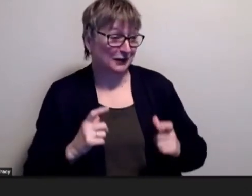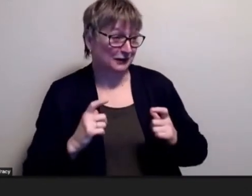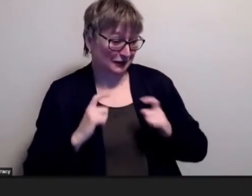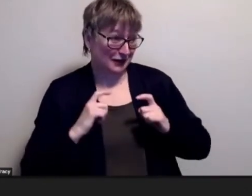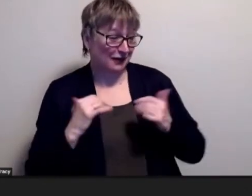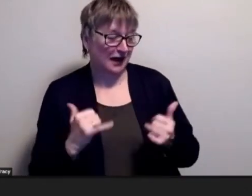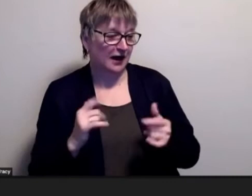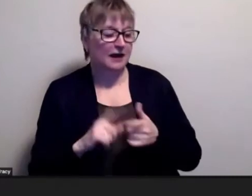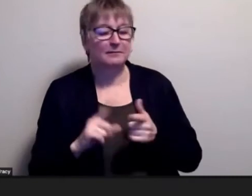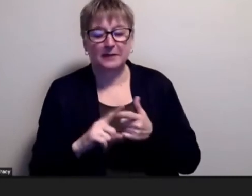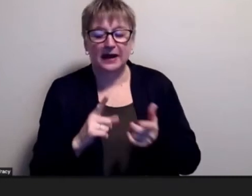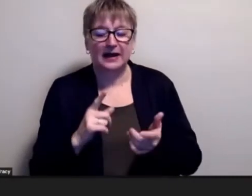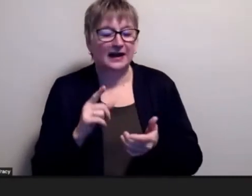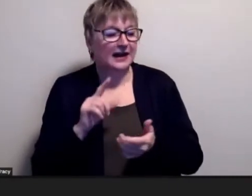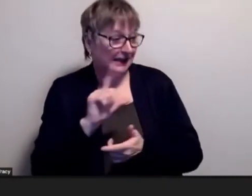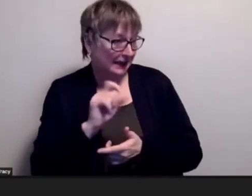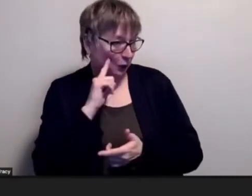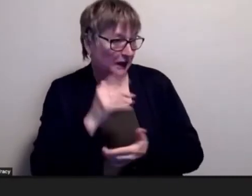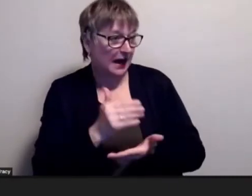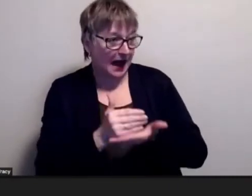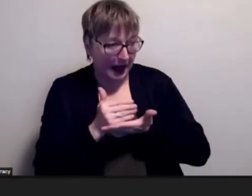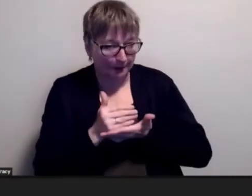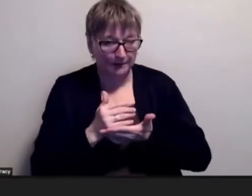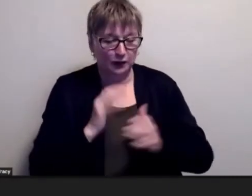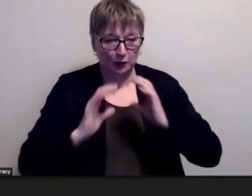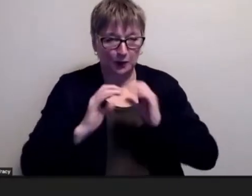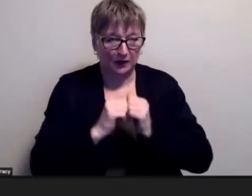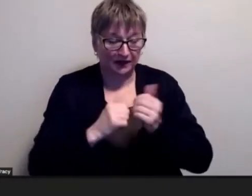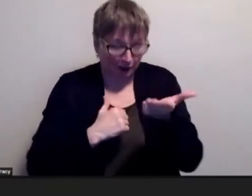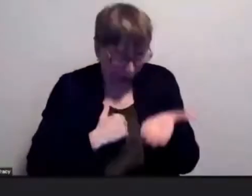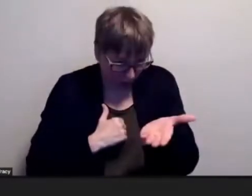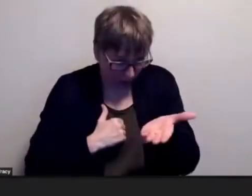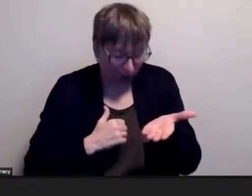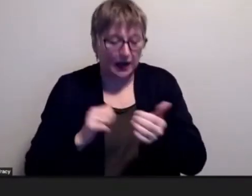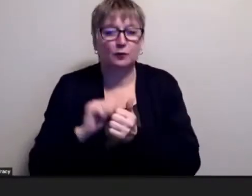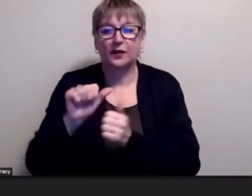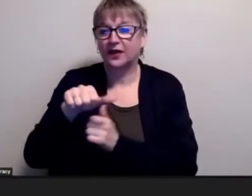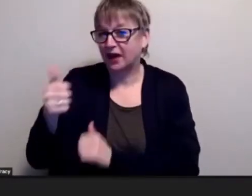between you and there's other students because i can understand with other students and i sometimes